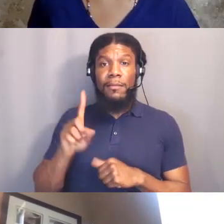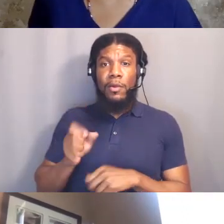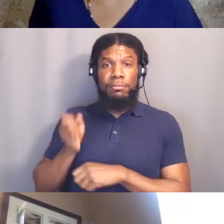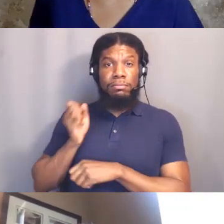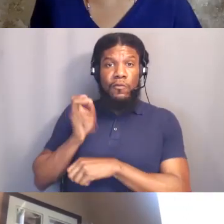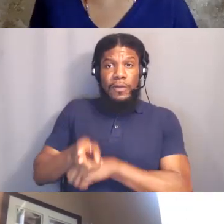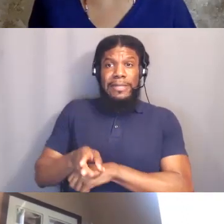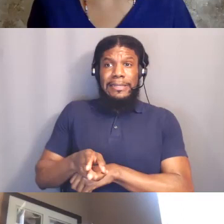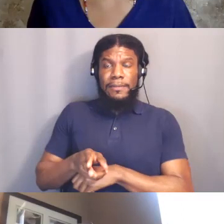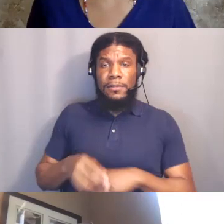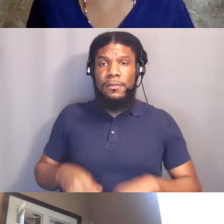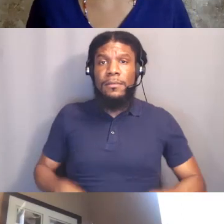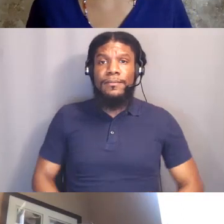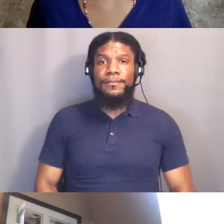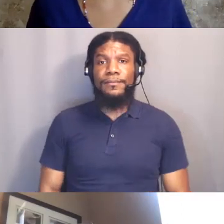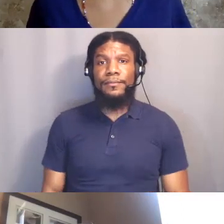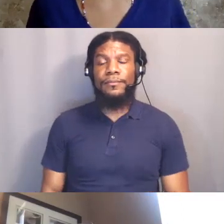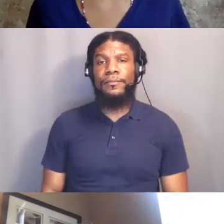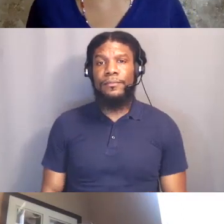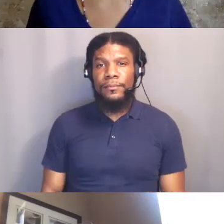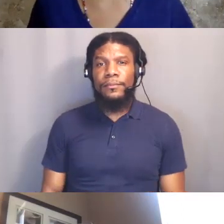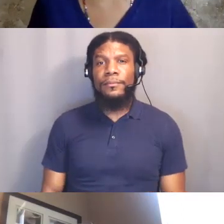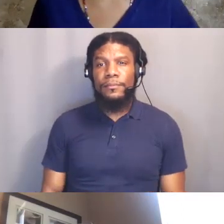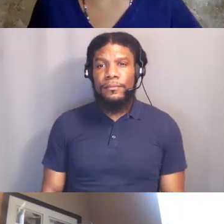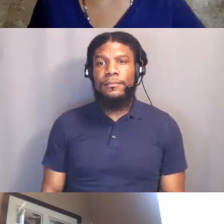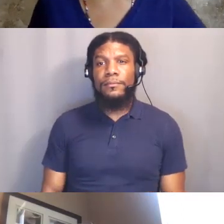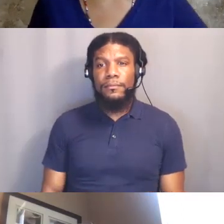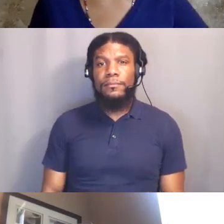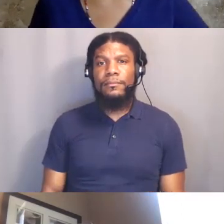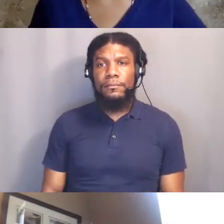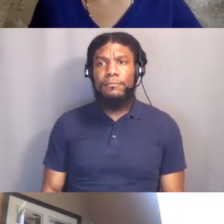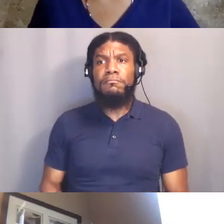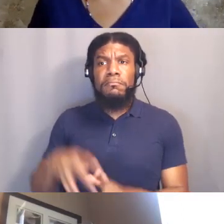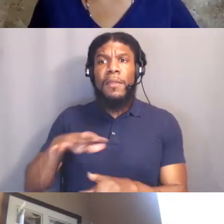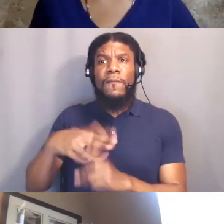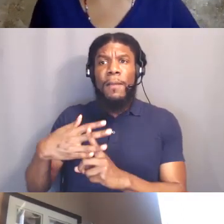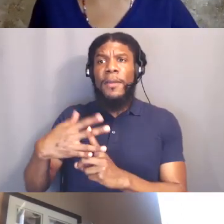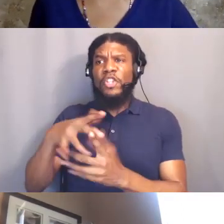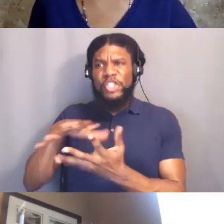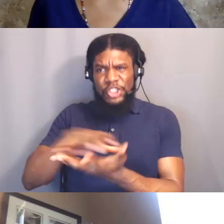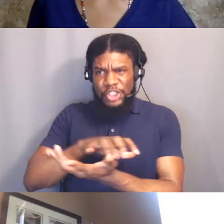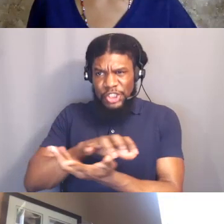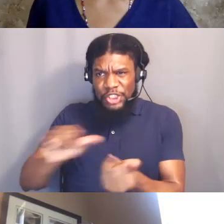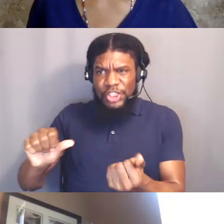maybe we can stave off environmental destruction, maybe